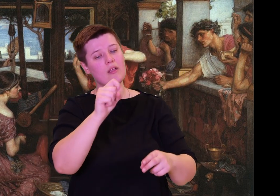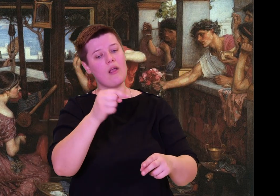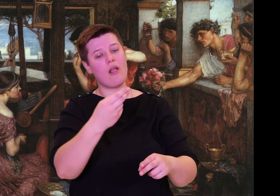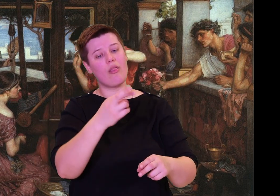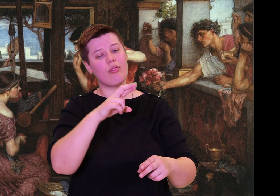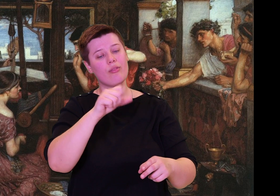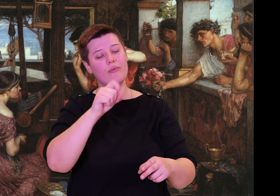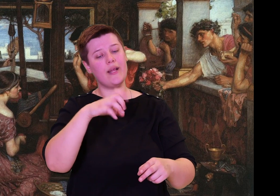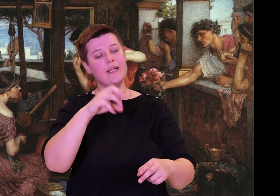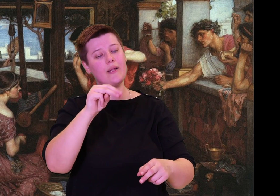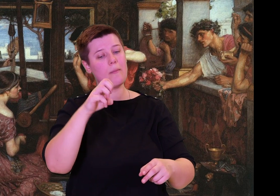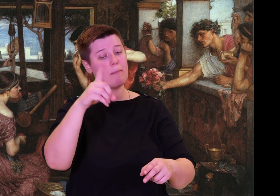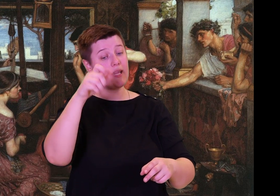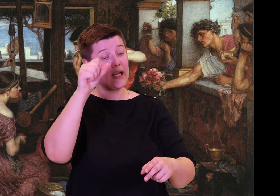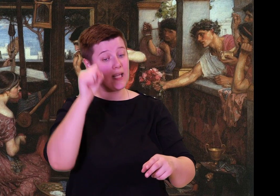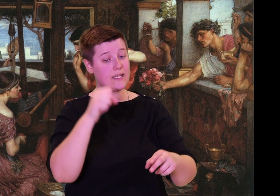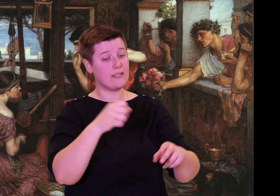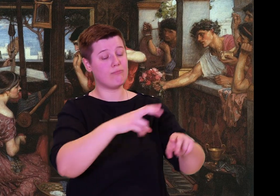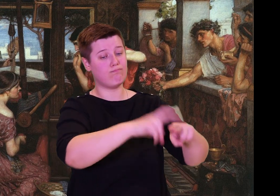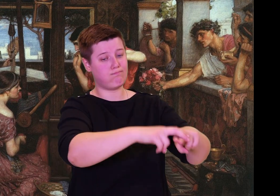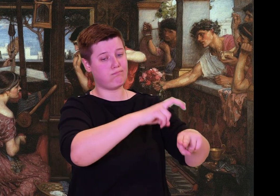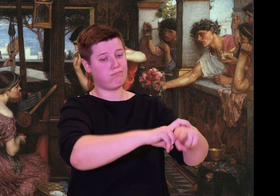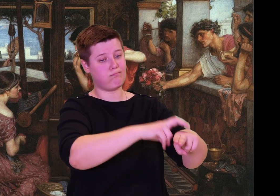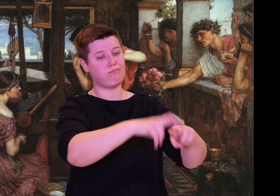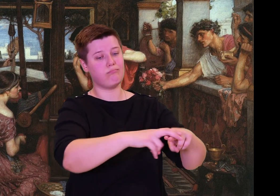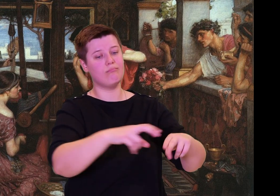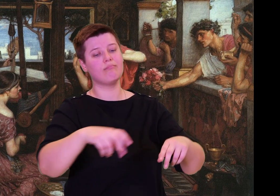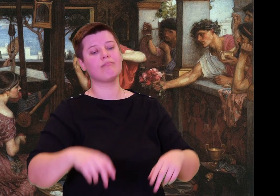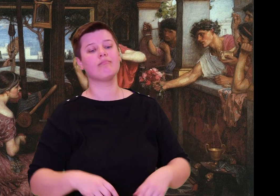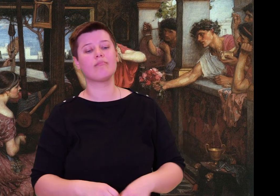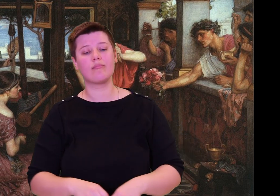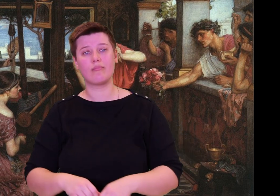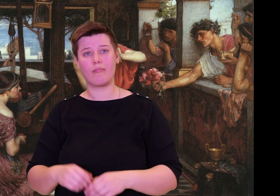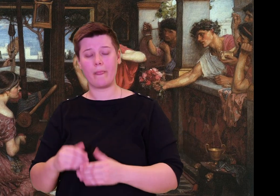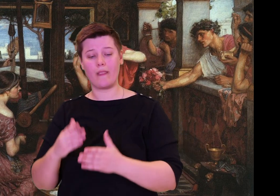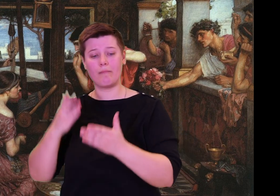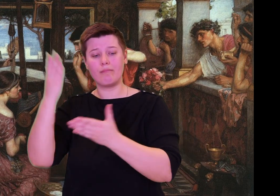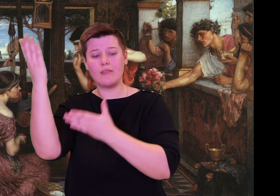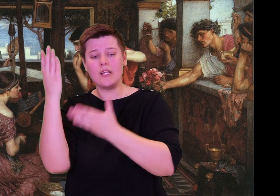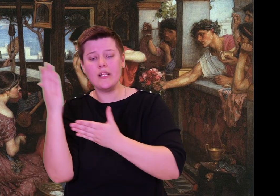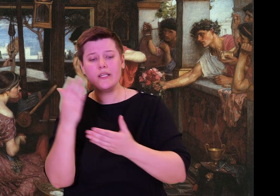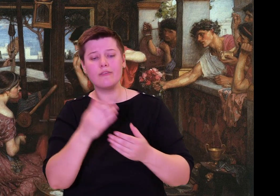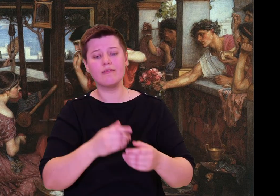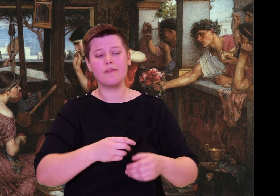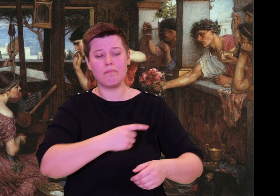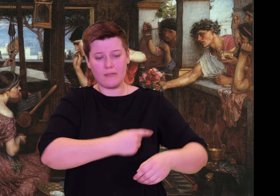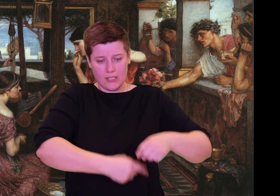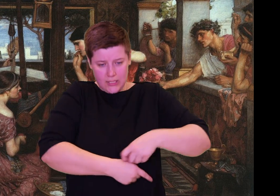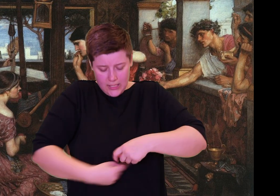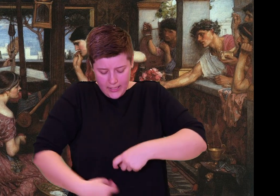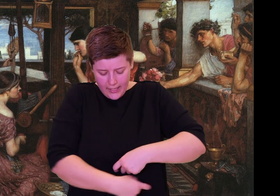his sons and his companions, putting the meat on spits and roasting it for dinner.